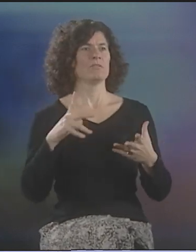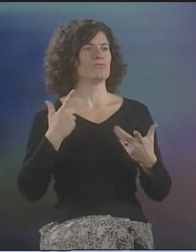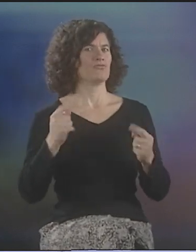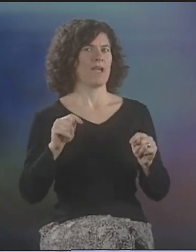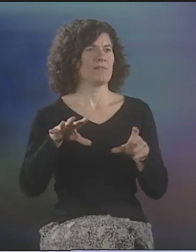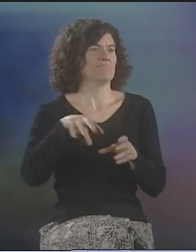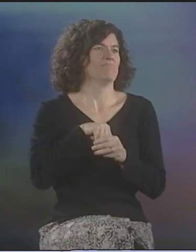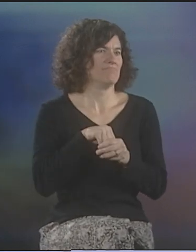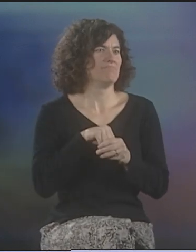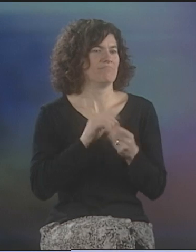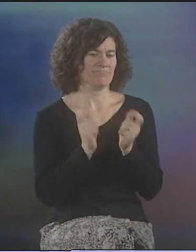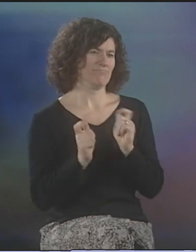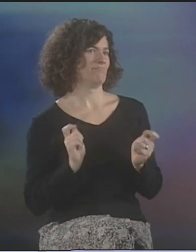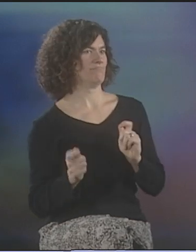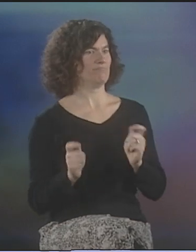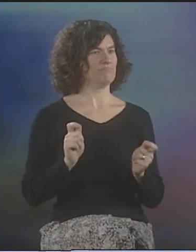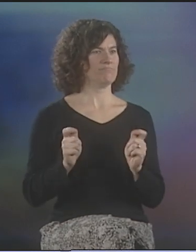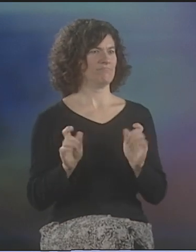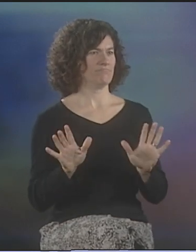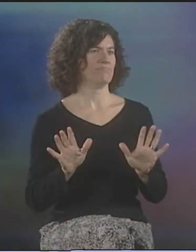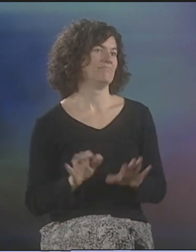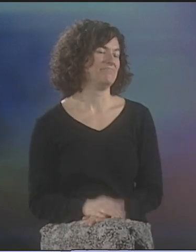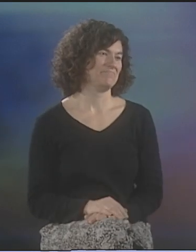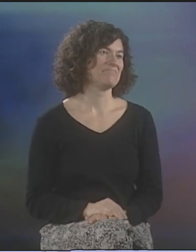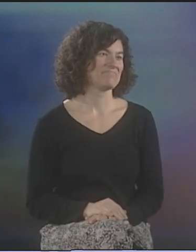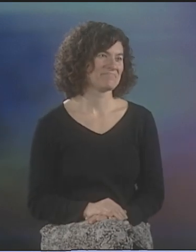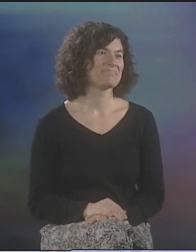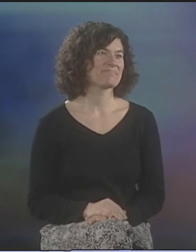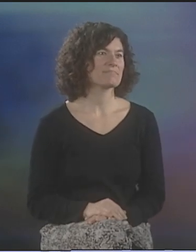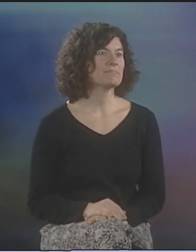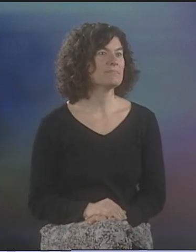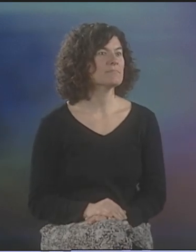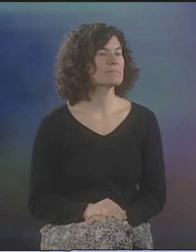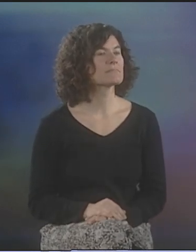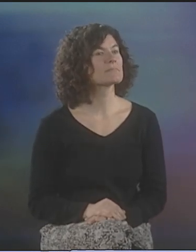WE WOULD INCORPORATE THAT FEEDBACK AND MAKE MODIFICATIONS ACCORDING TO WHAT PEOPLE LIKED AND DIDN'T LIKE.